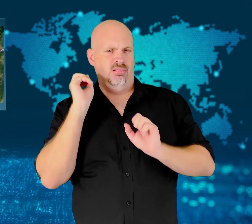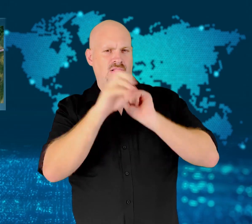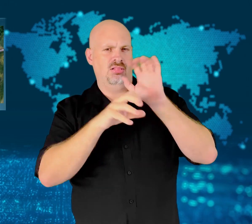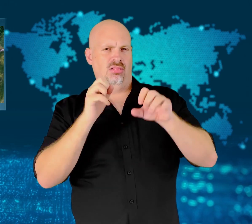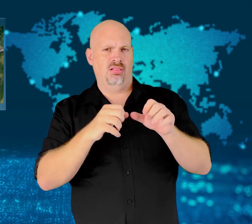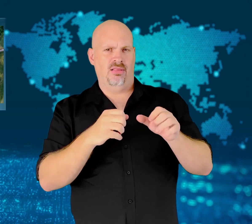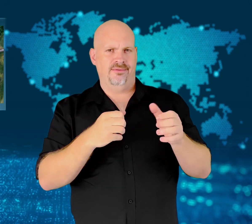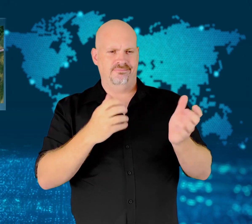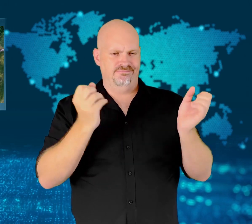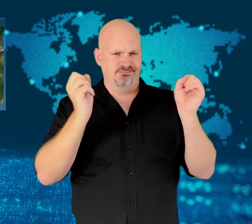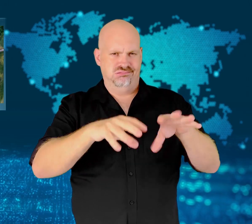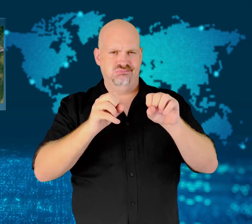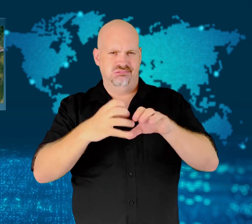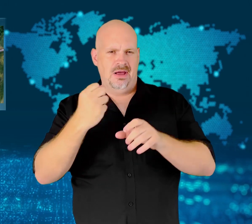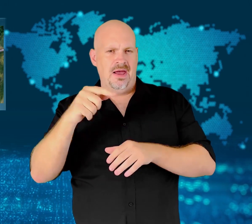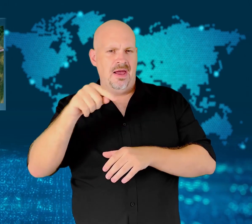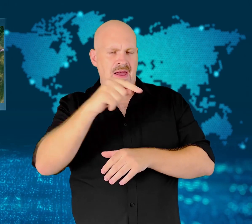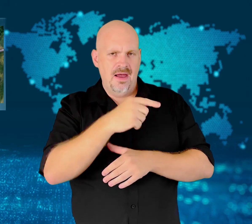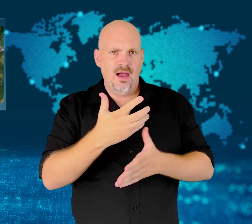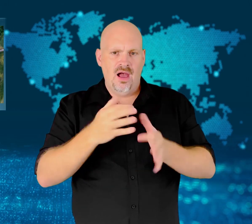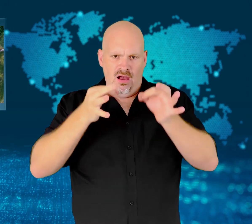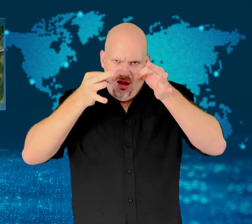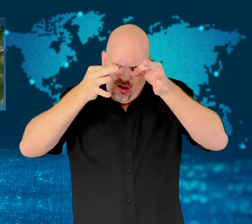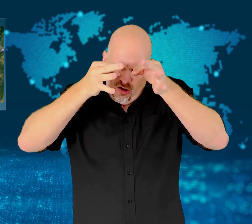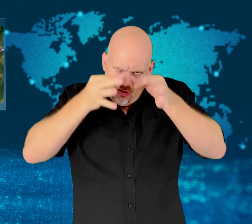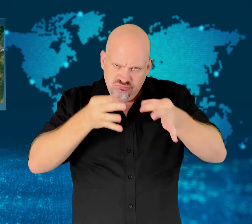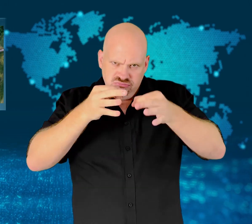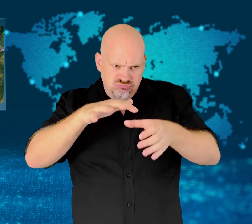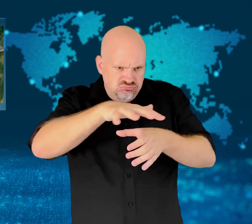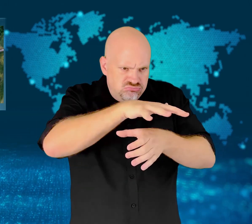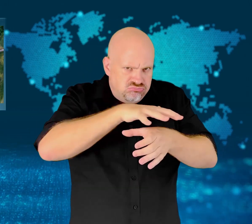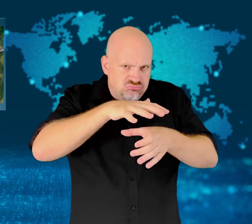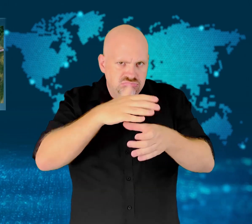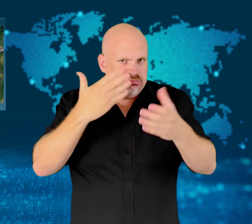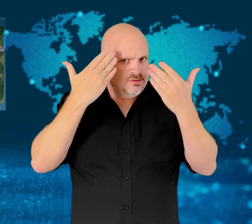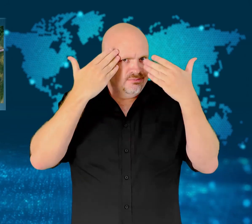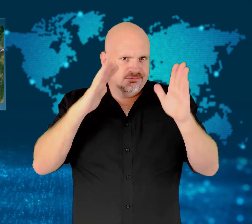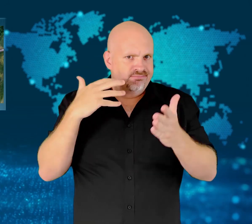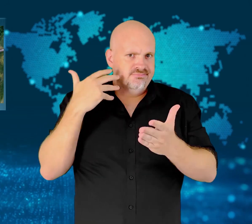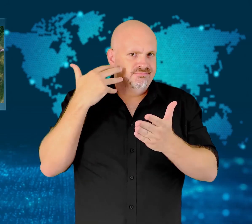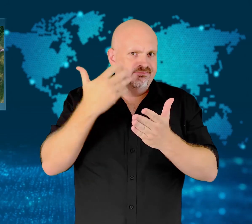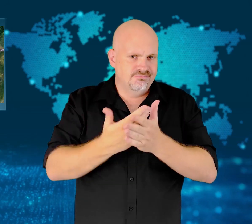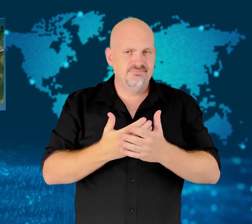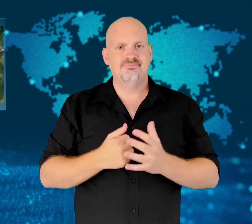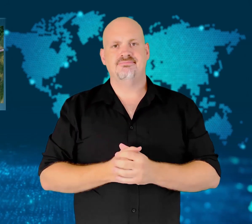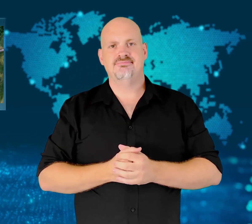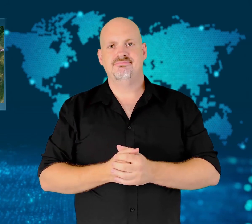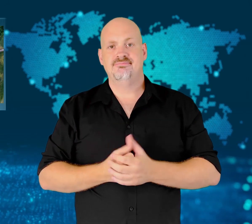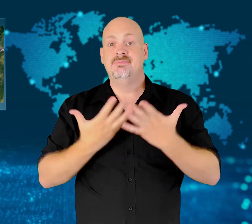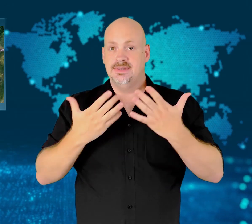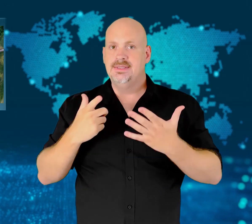mass graves has not been known before.